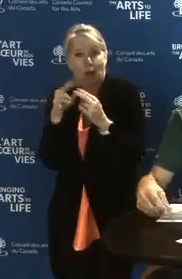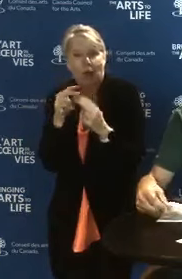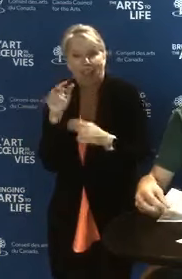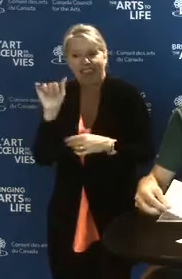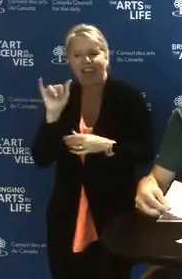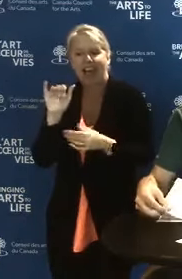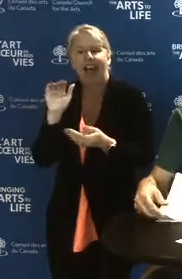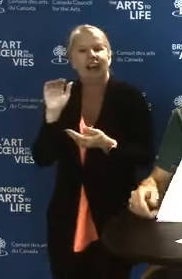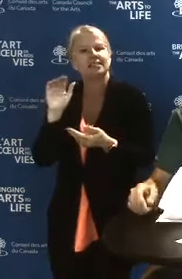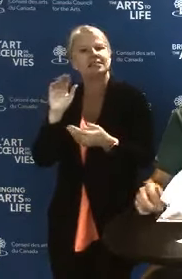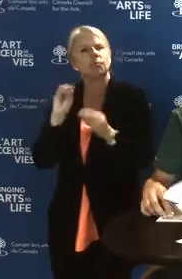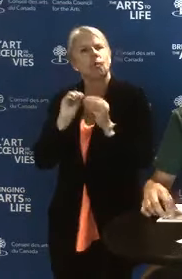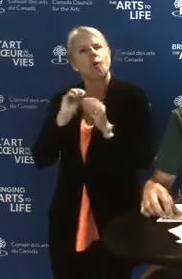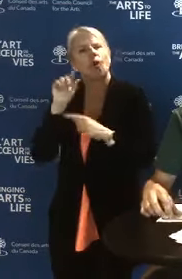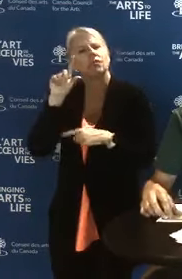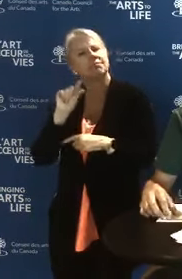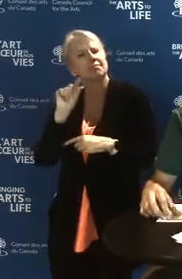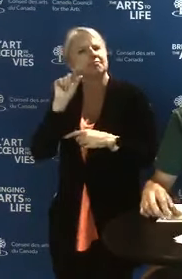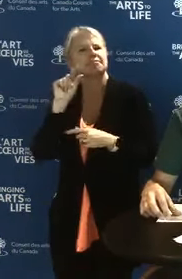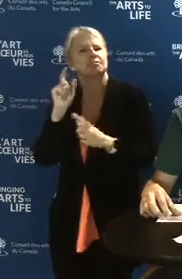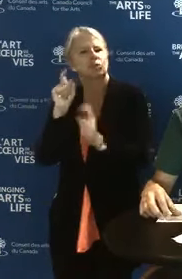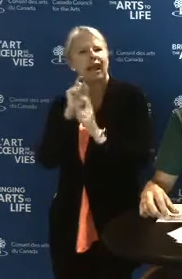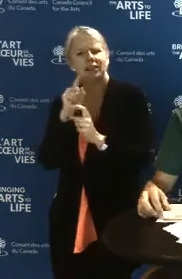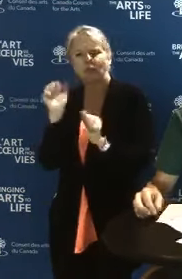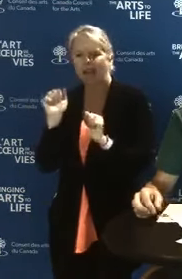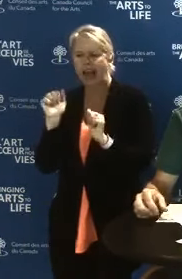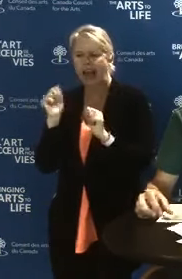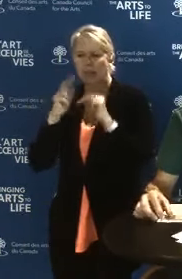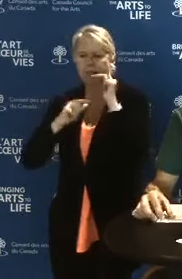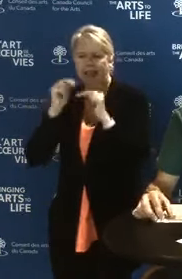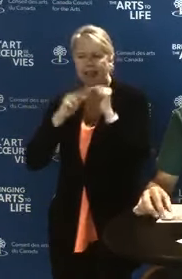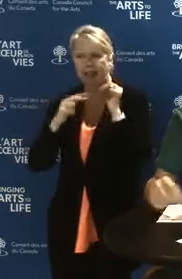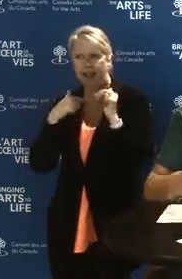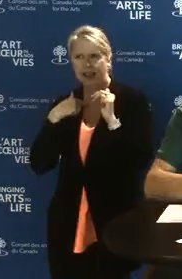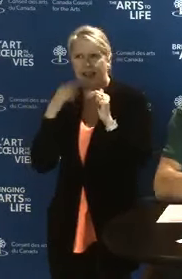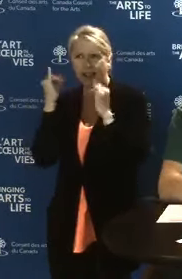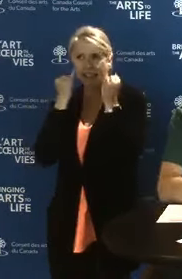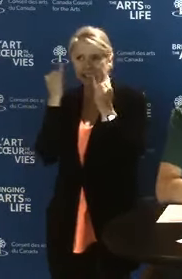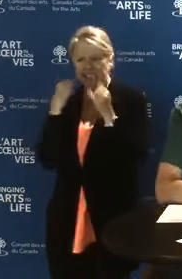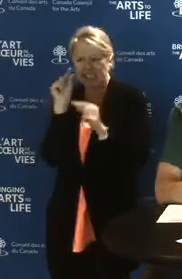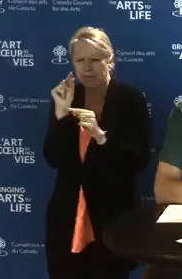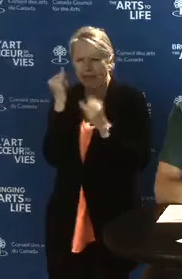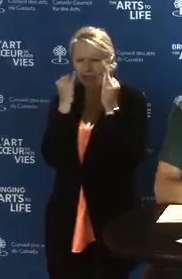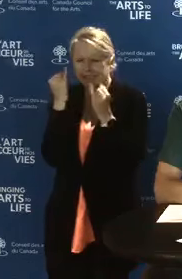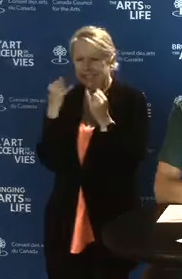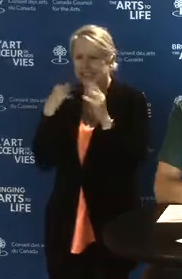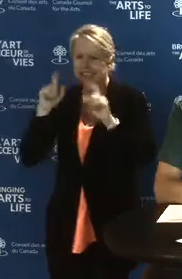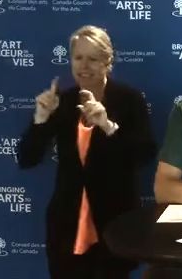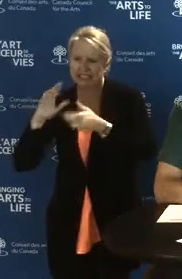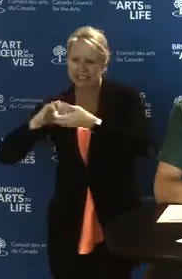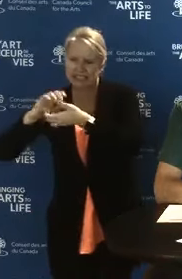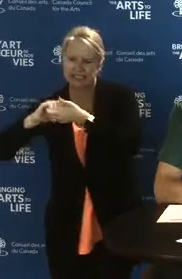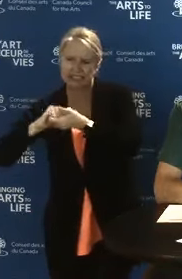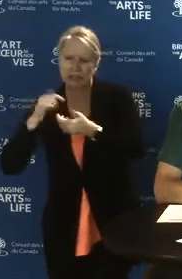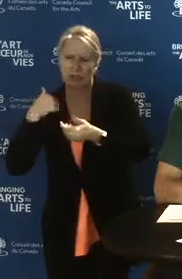to build your initiative with others to test ideas and learn at your own rhythm.